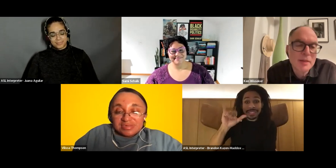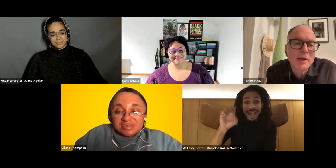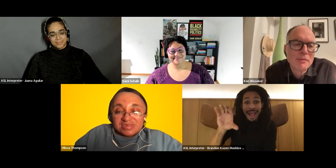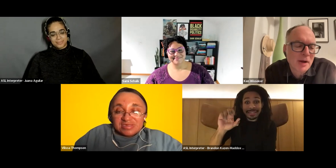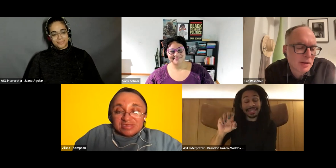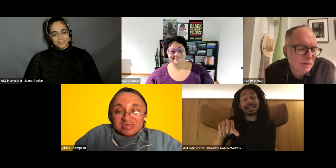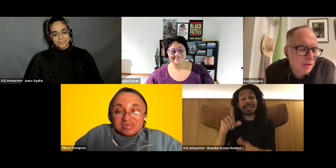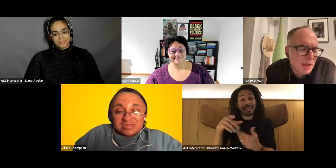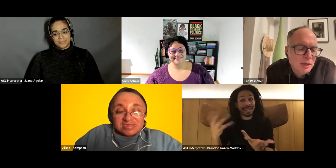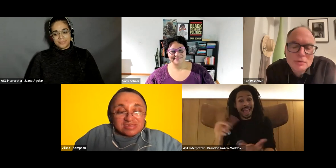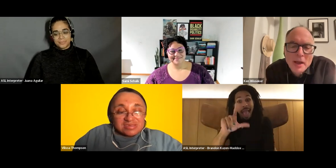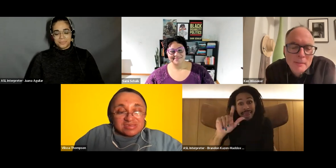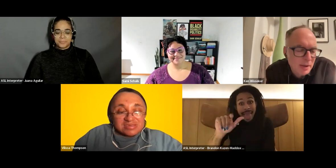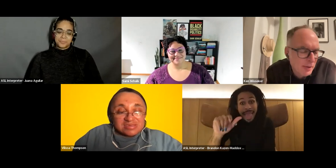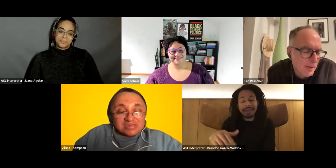Ken Wissoker: thank you Vilissa Thank you, Sammy.